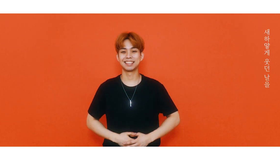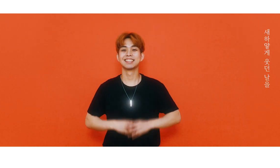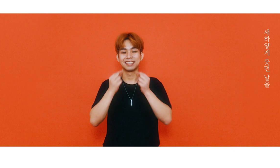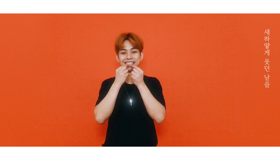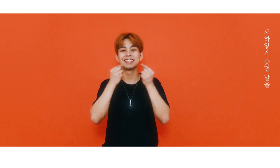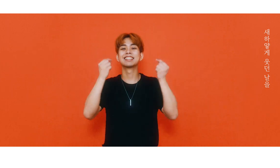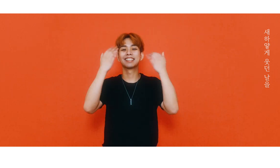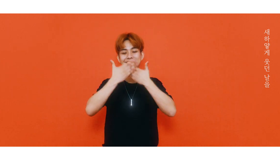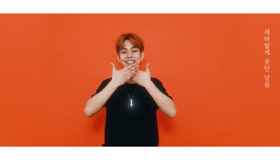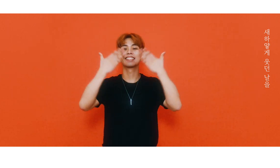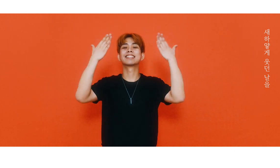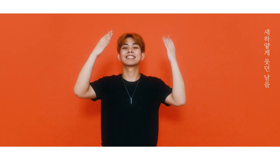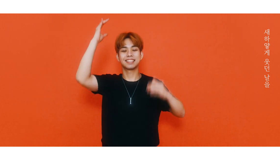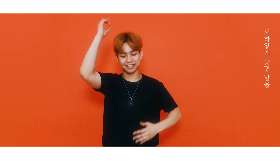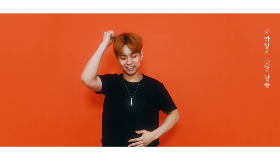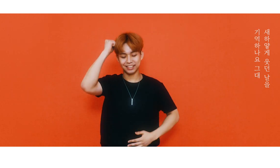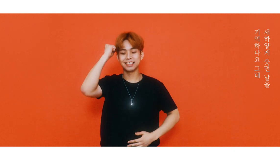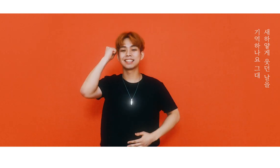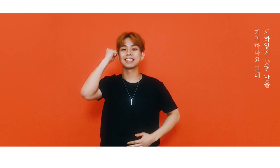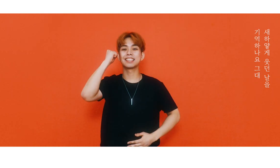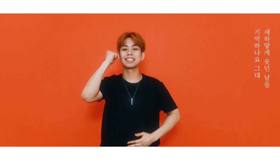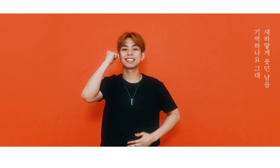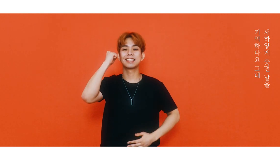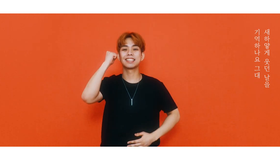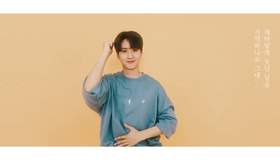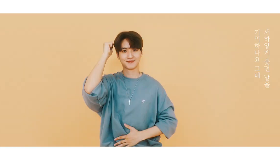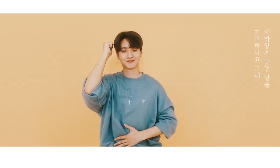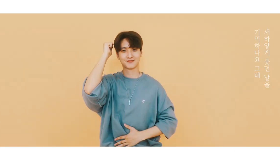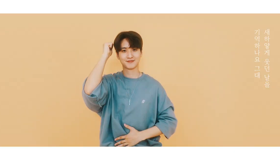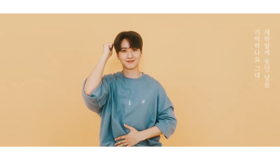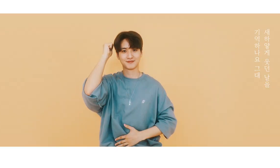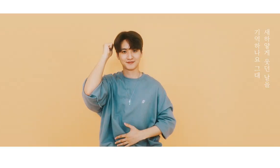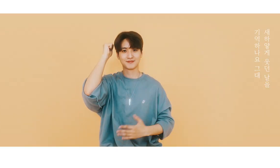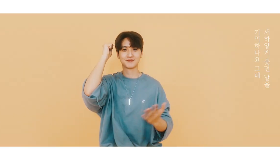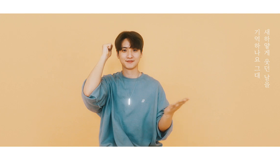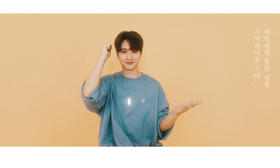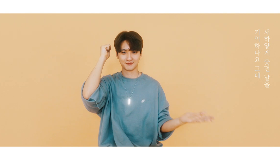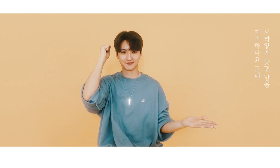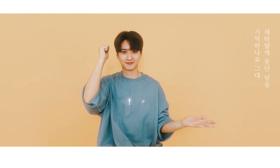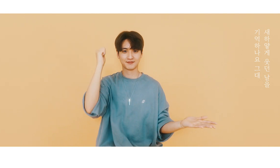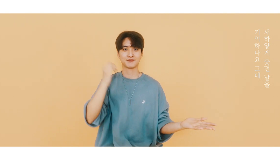Do you remember the day when you smiled brightly?